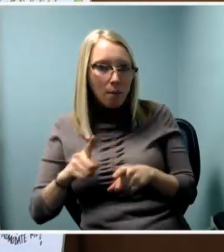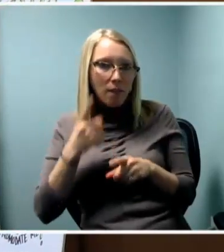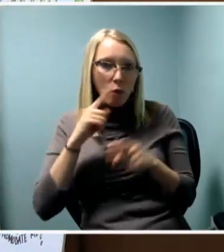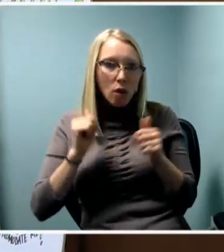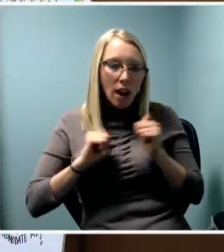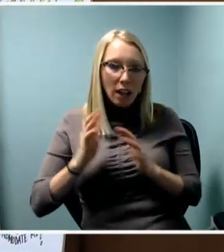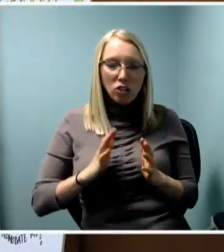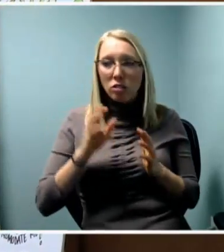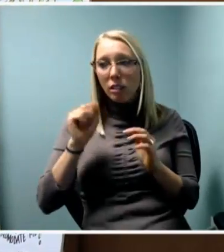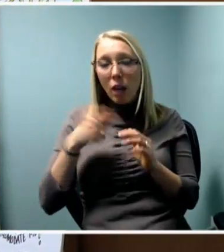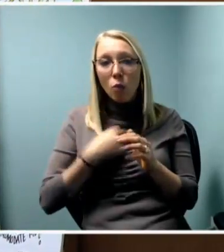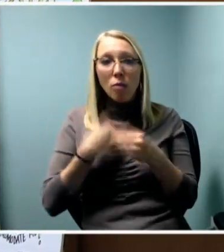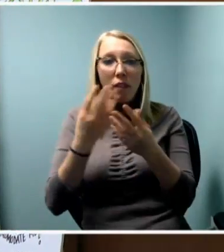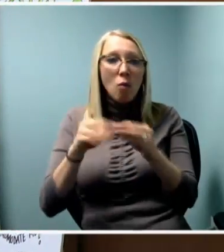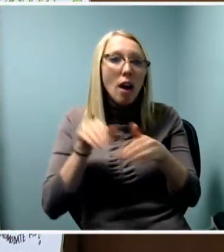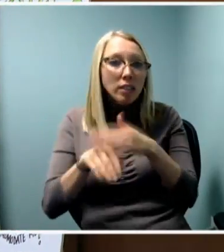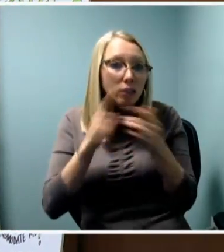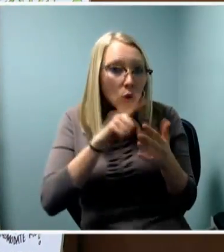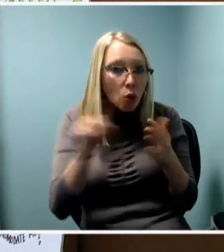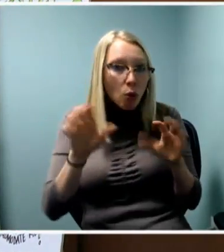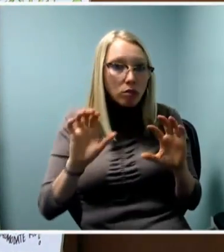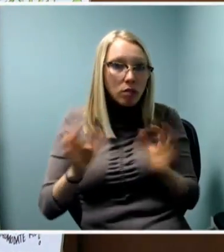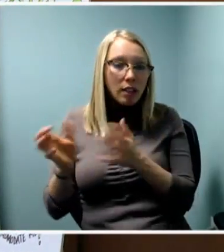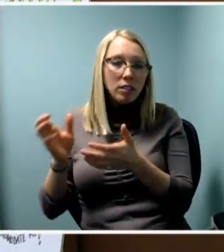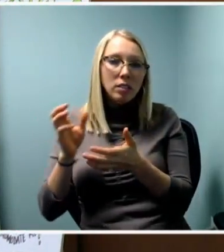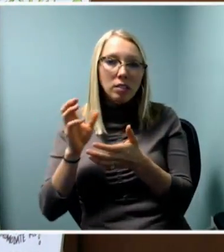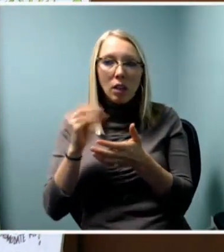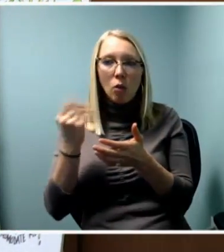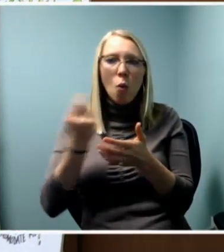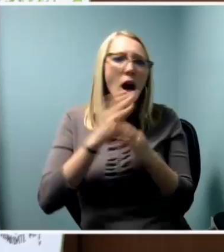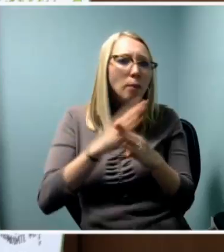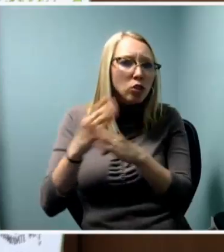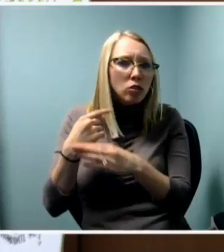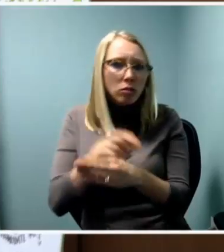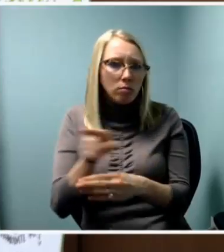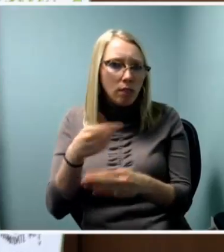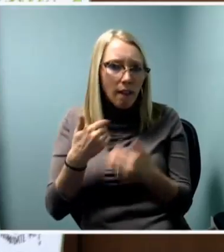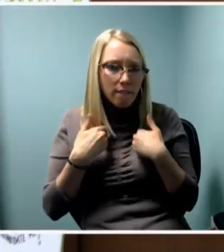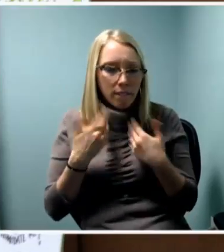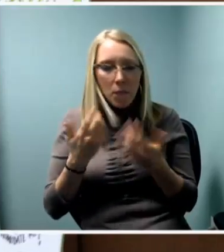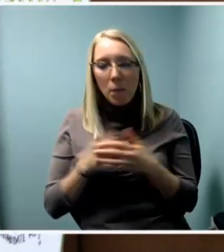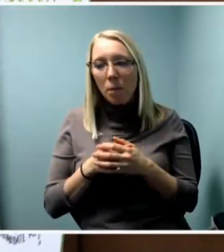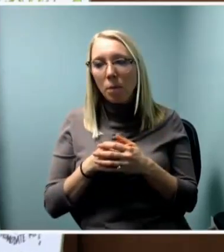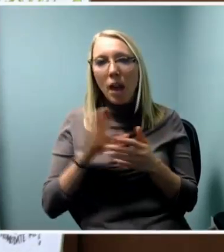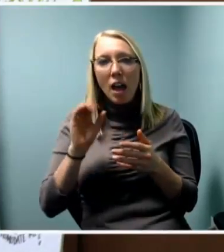that keep us from doing that? And then we also talked about-- sorry, Chris, you're going to be another example--